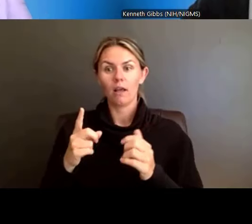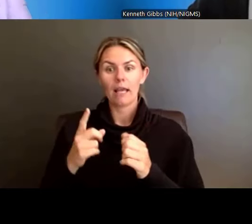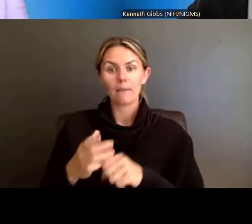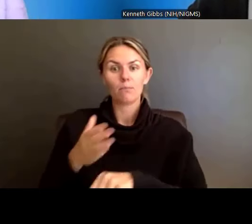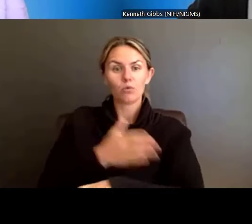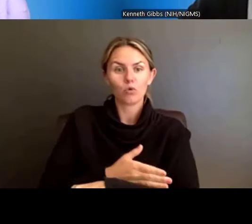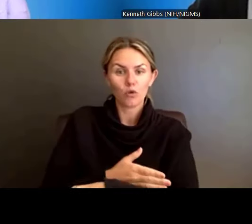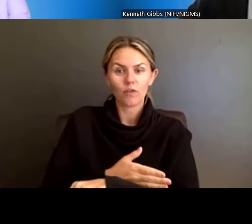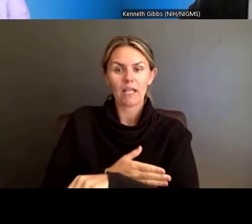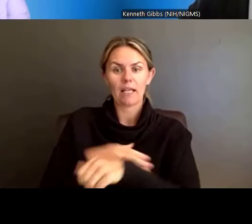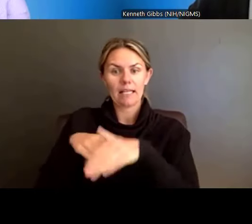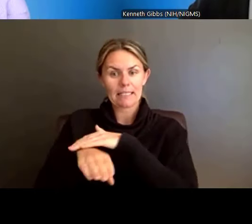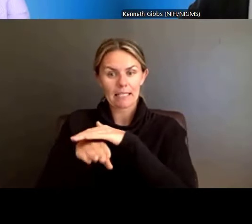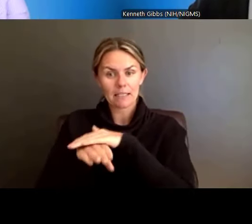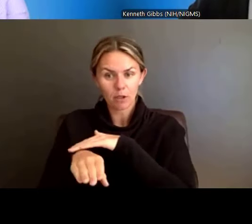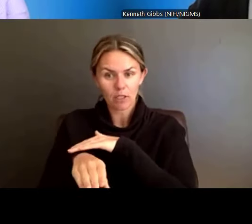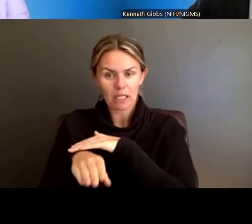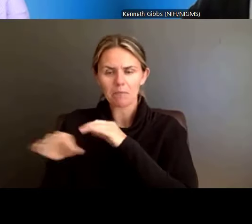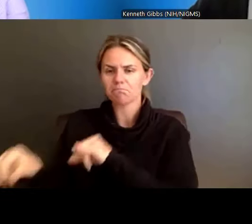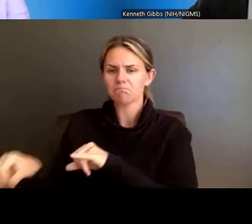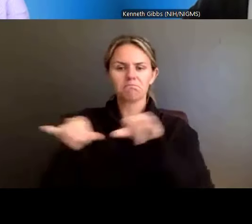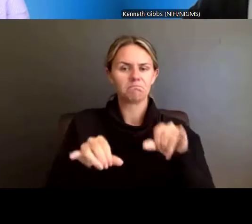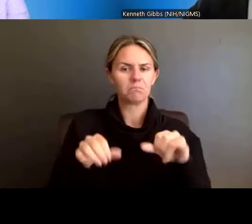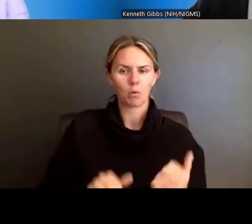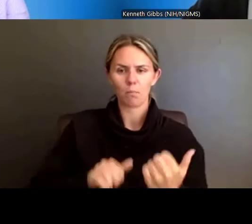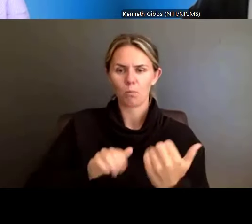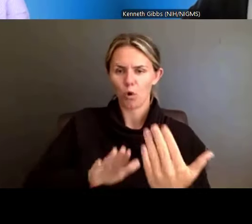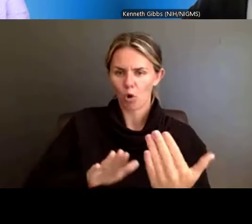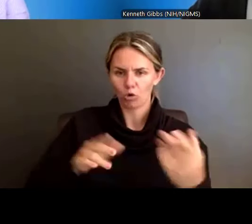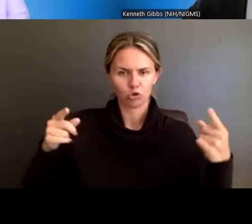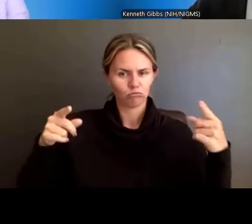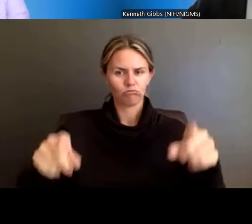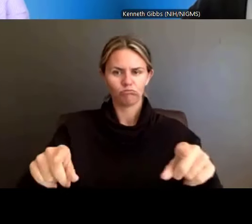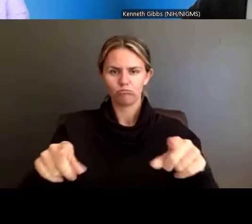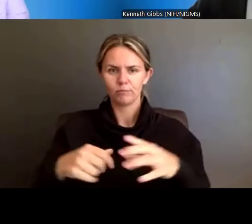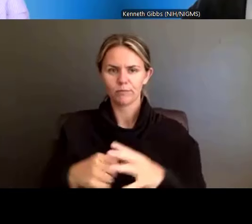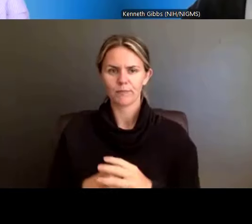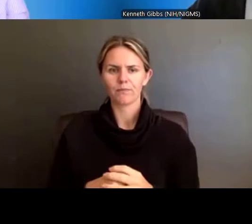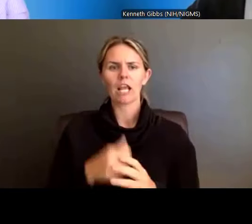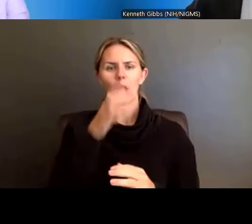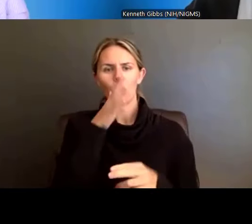It will follow along that same trajectory. It will be weighed in that similar type of way,